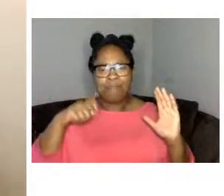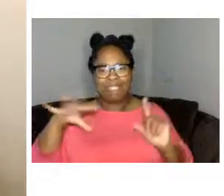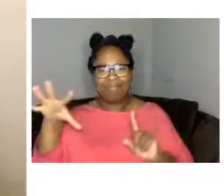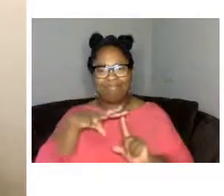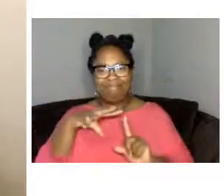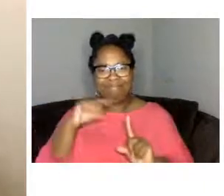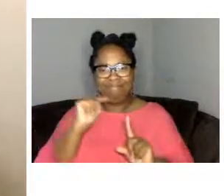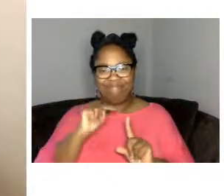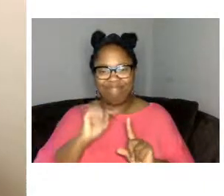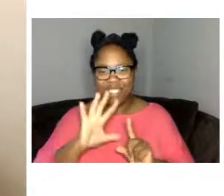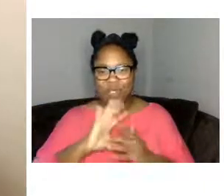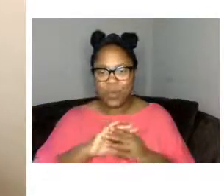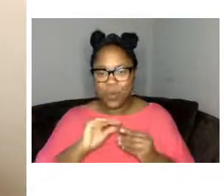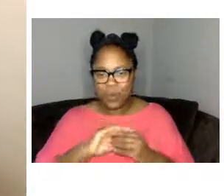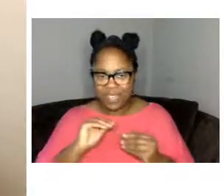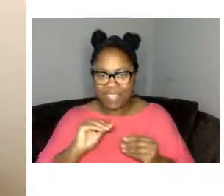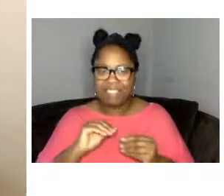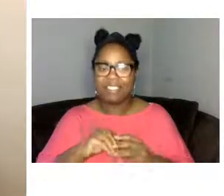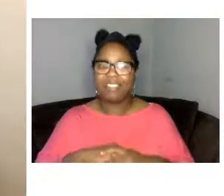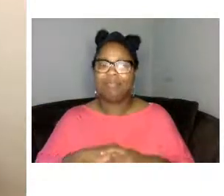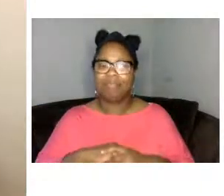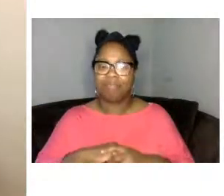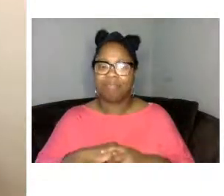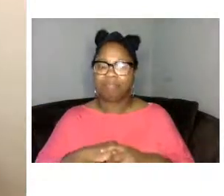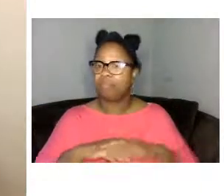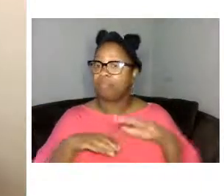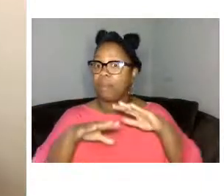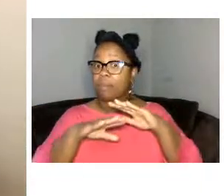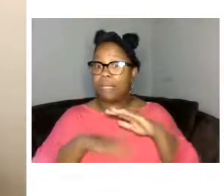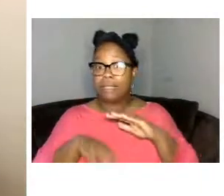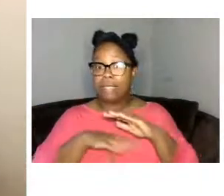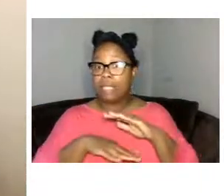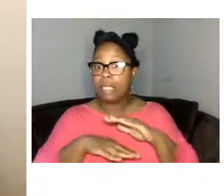story and basically and essentially the